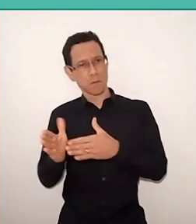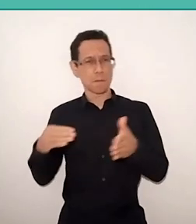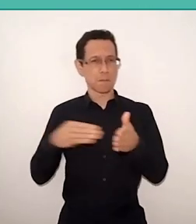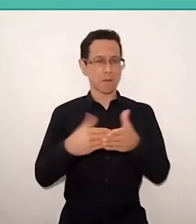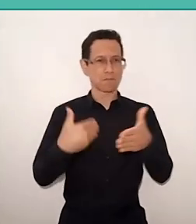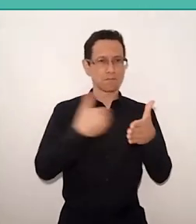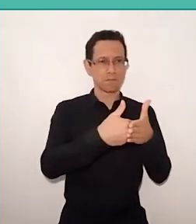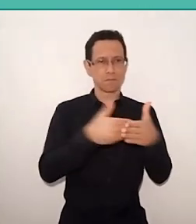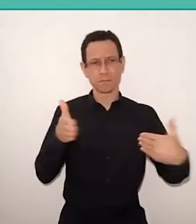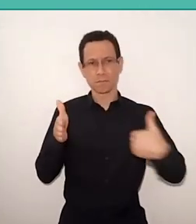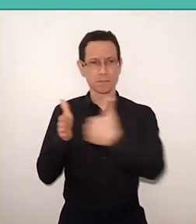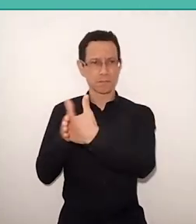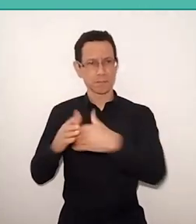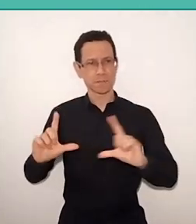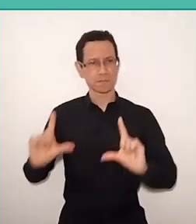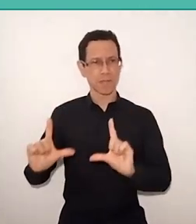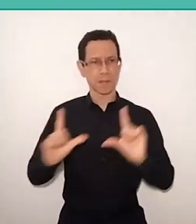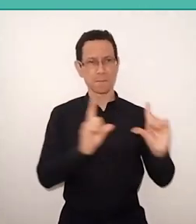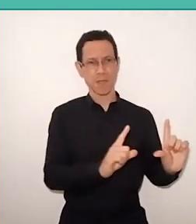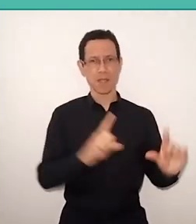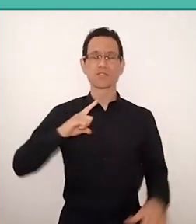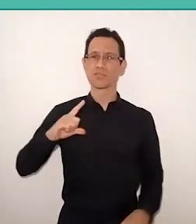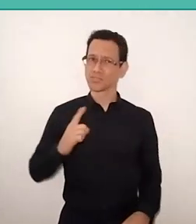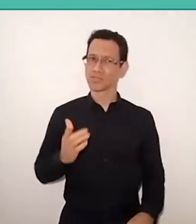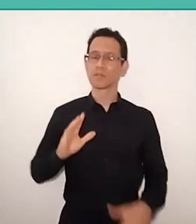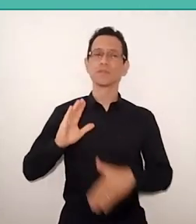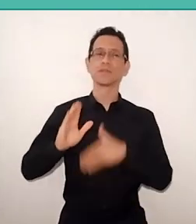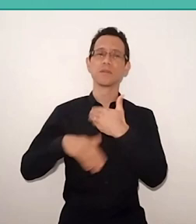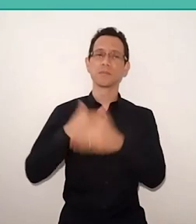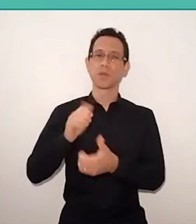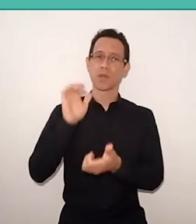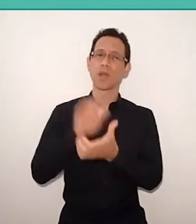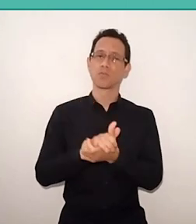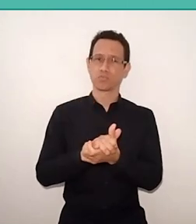When he remarried, became widowed, two years later